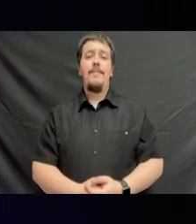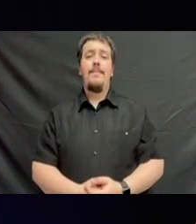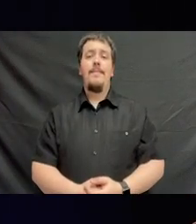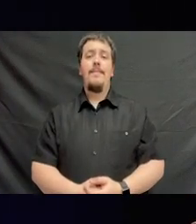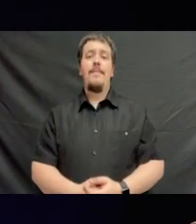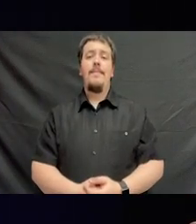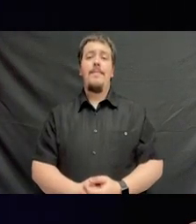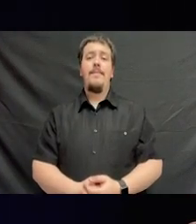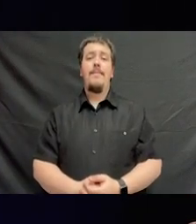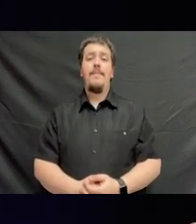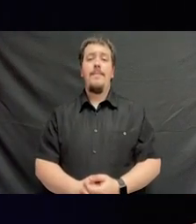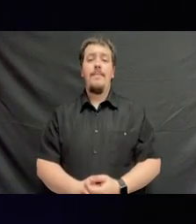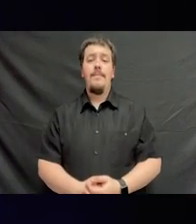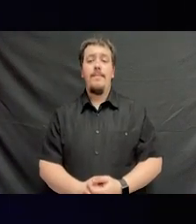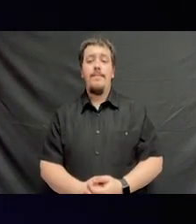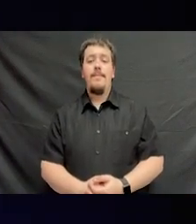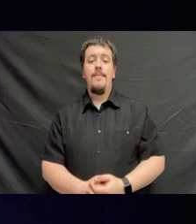Clear blue day